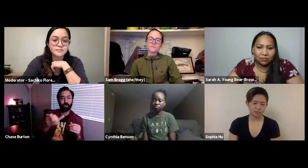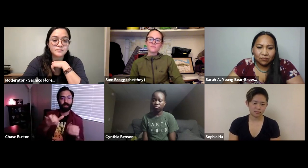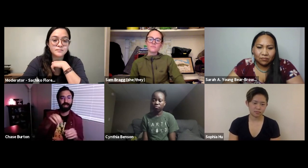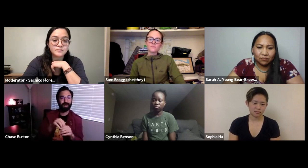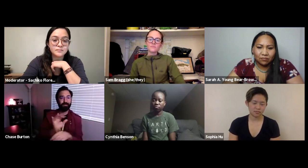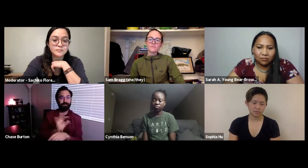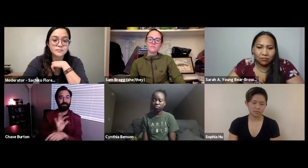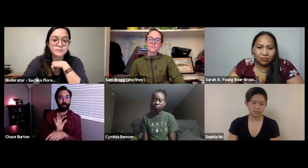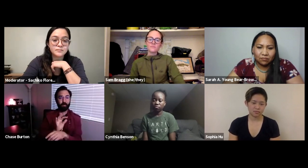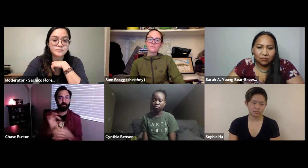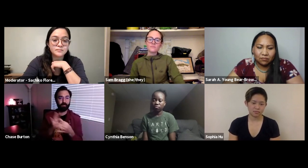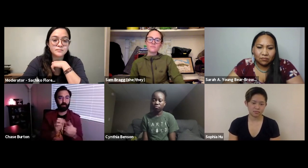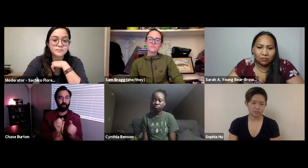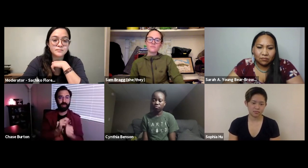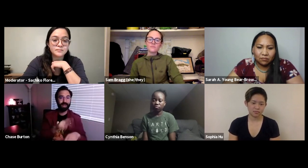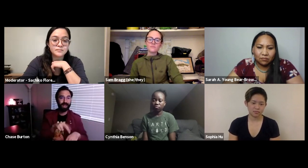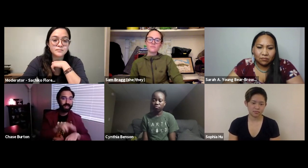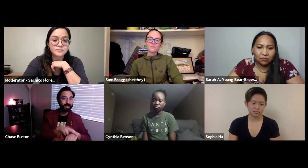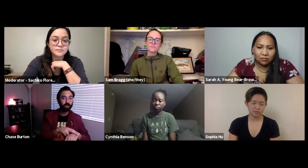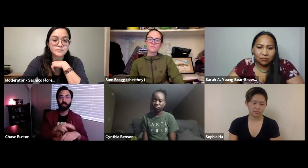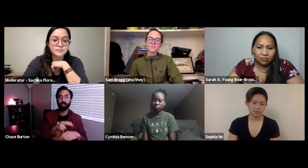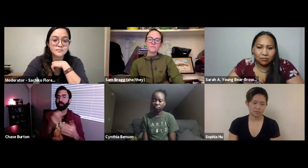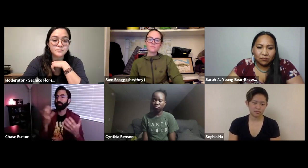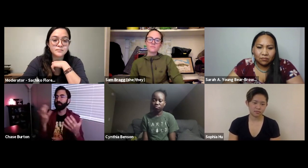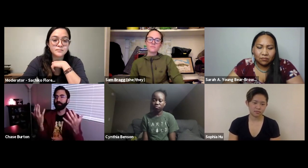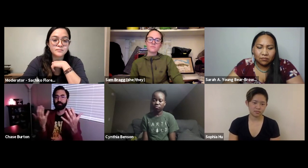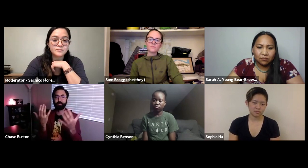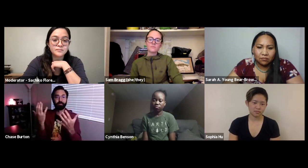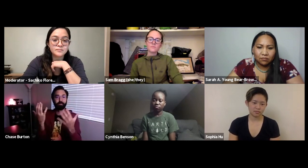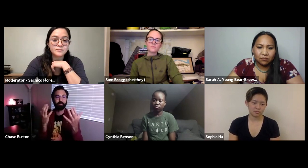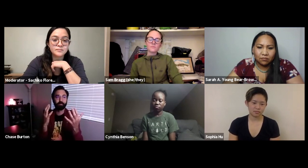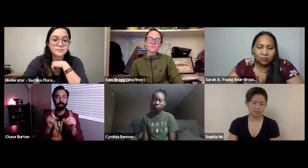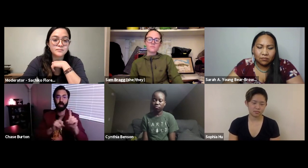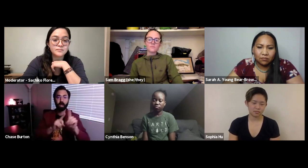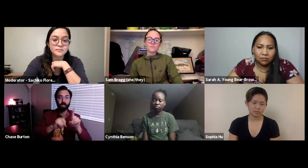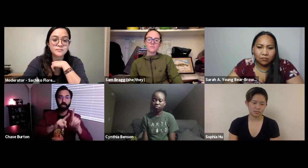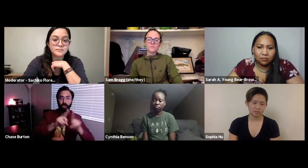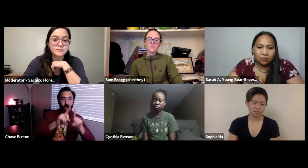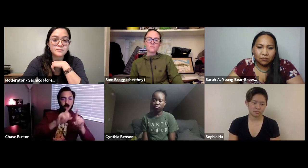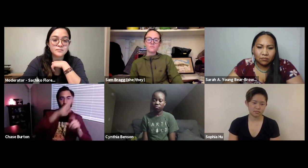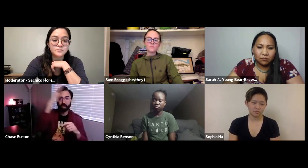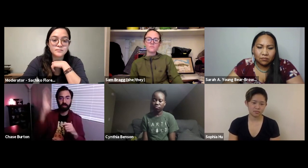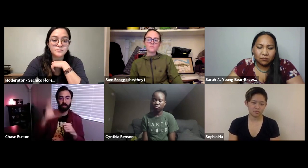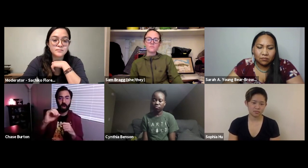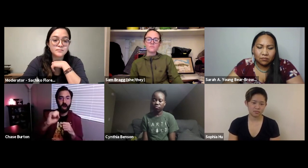think about imagery in film and through the relationship with nature and stars through